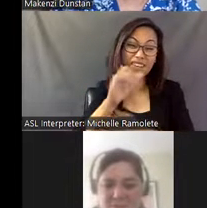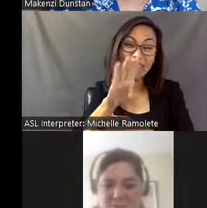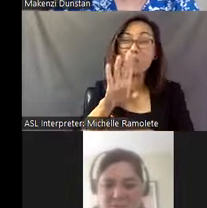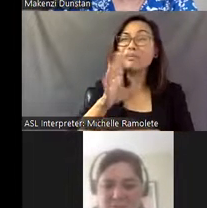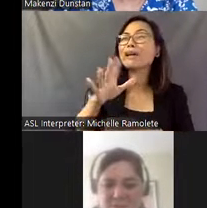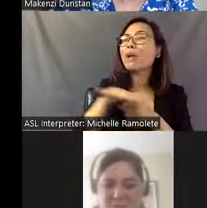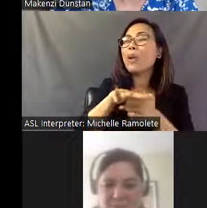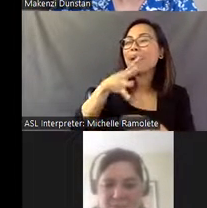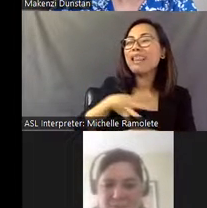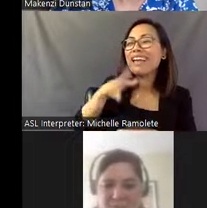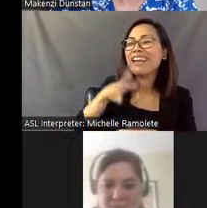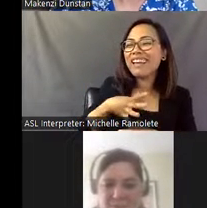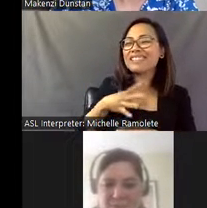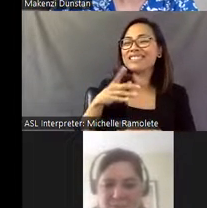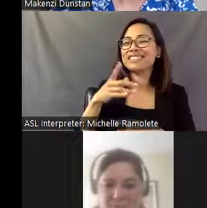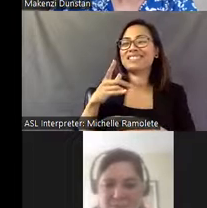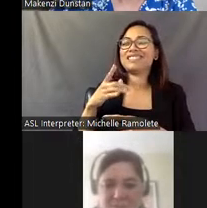And he took them through Pasaquan.